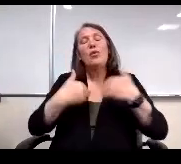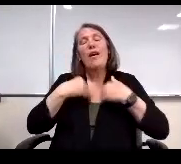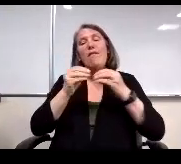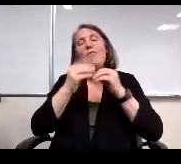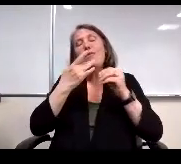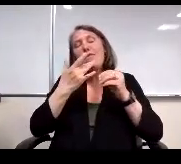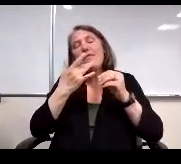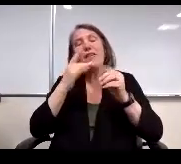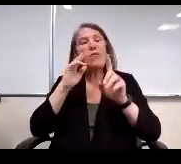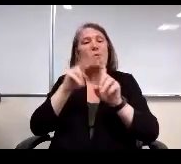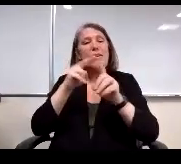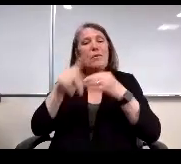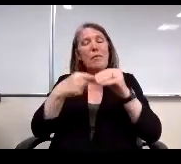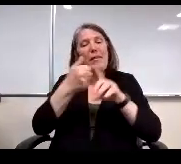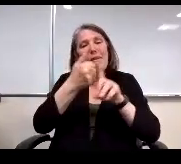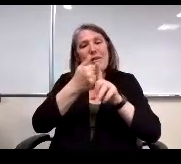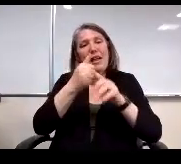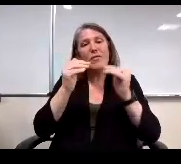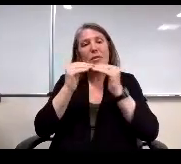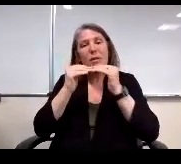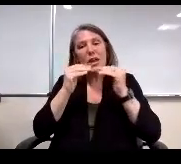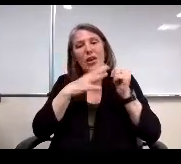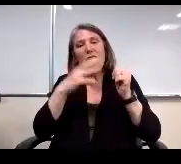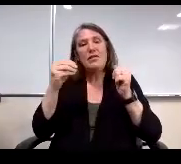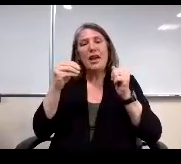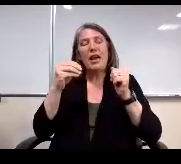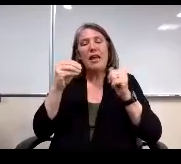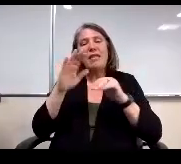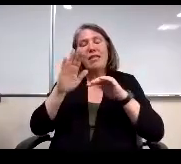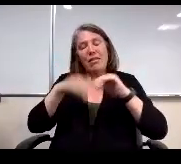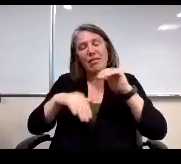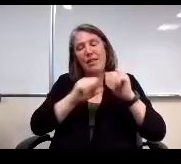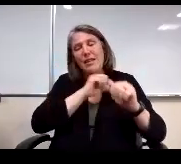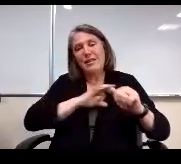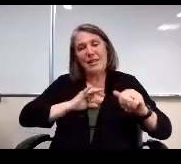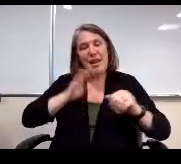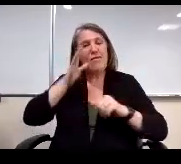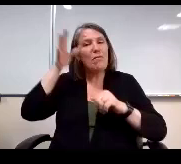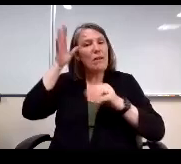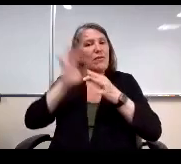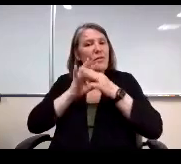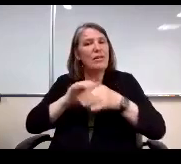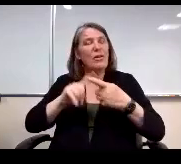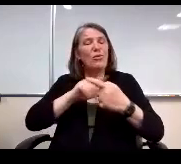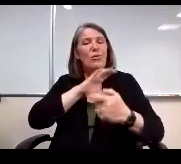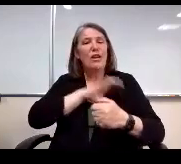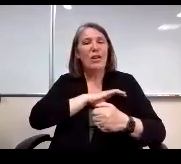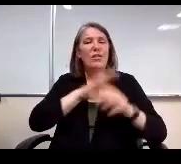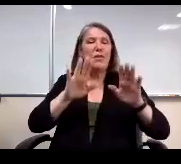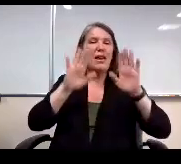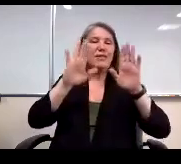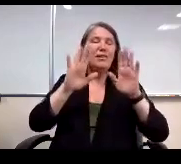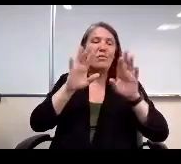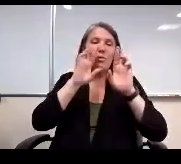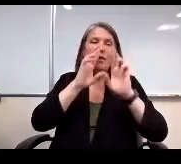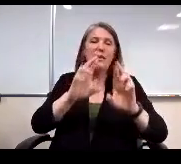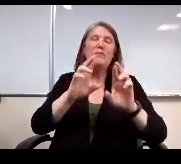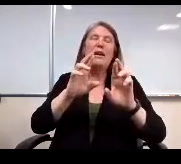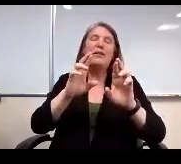about themselves and their peers and then staff and parents with respect to the character traits, excellence, respect, responsibility, and perseverance.